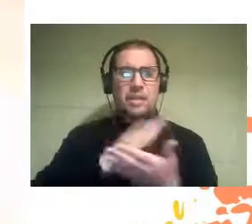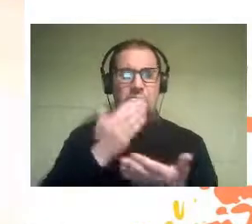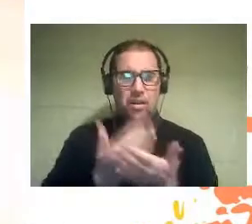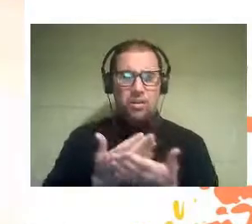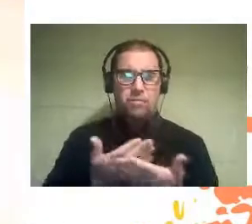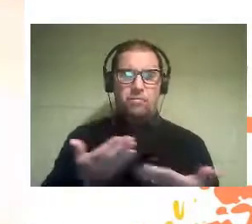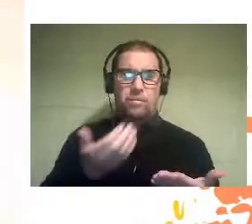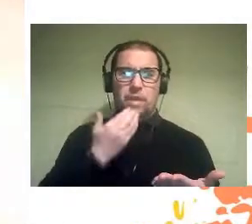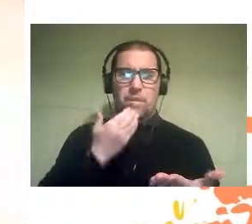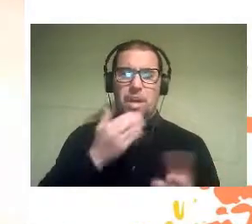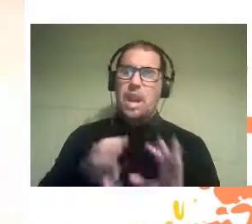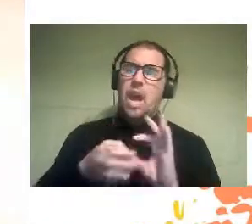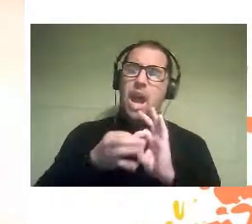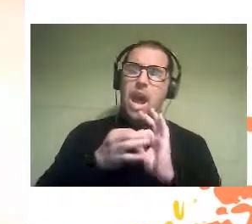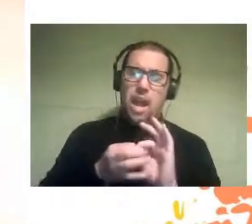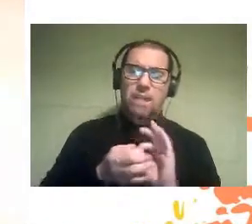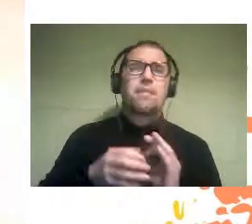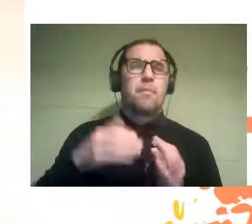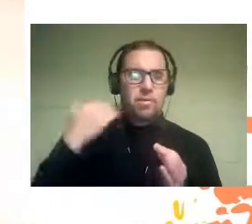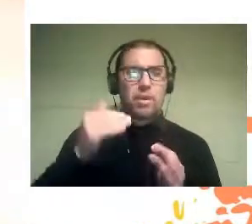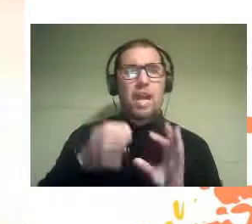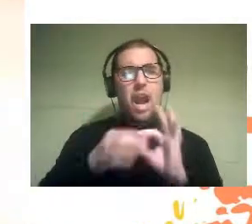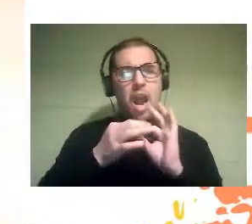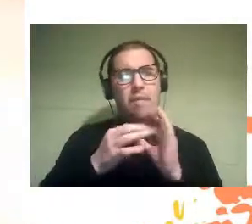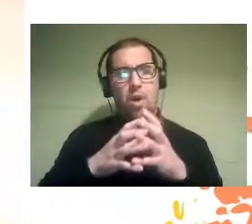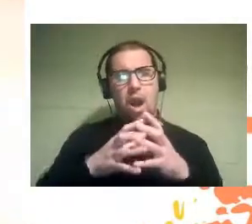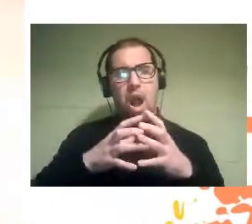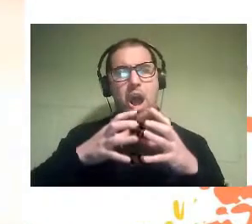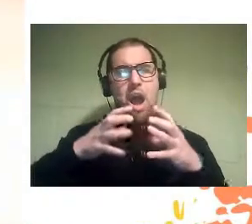we are, by the way, very grateful for their work.